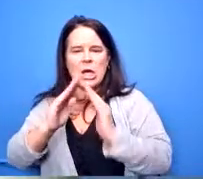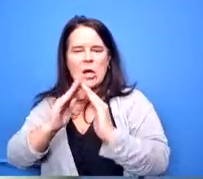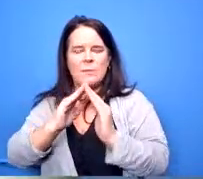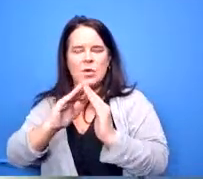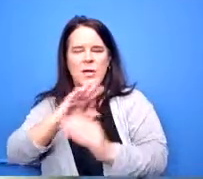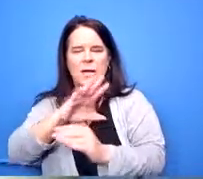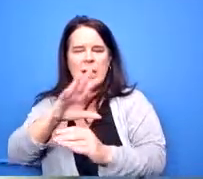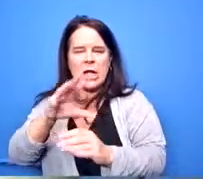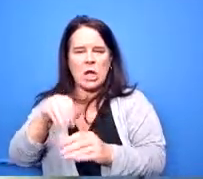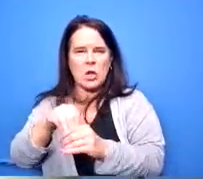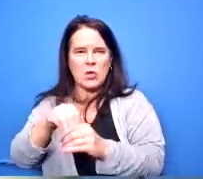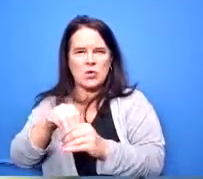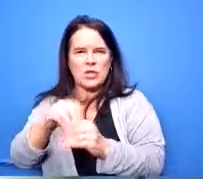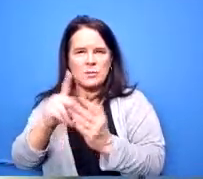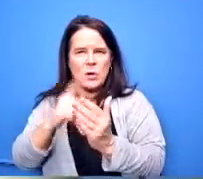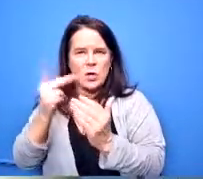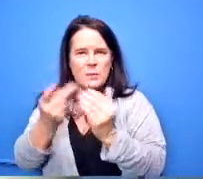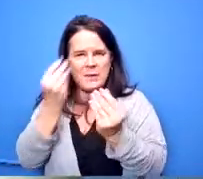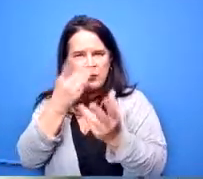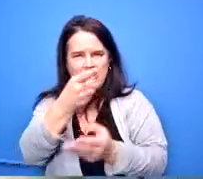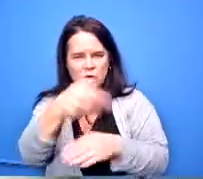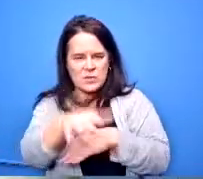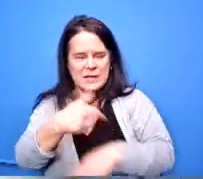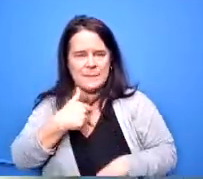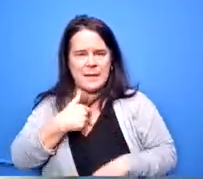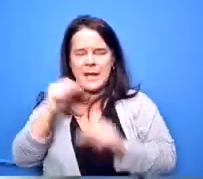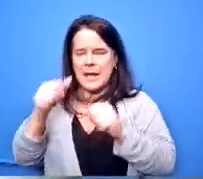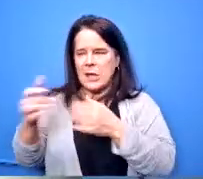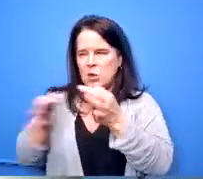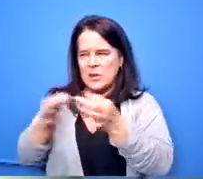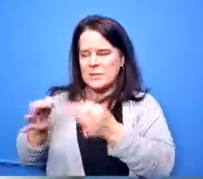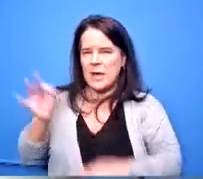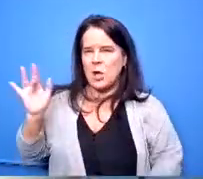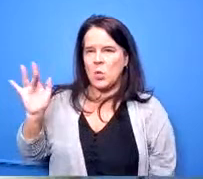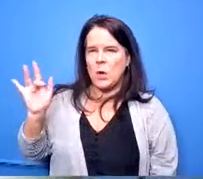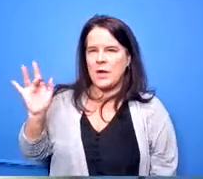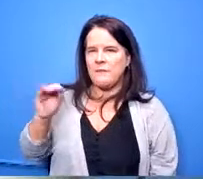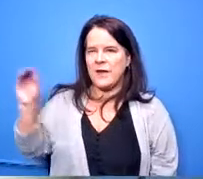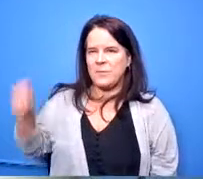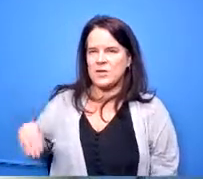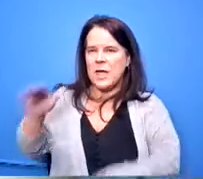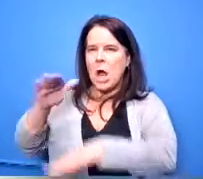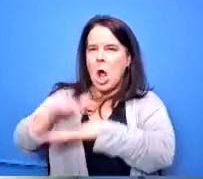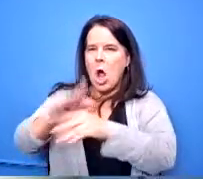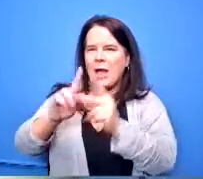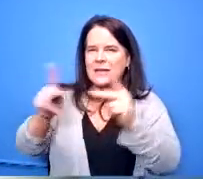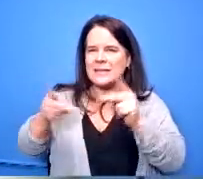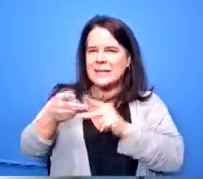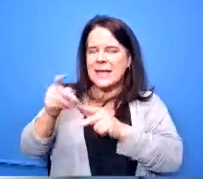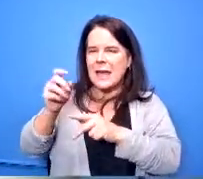information that you sent me can you explain the 25 on-site workforce go what does that mean